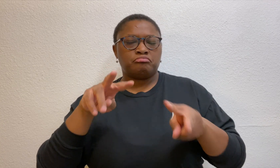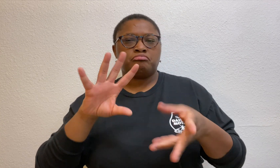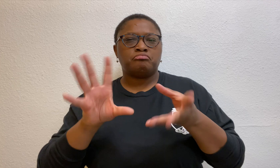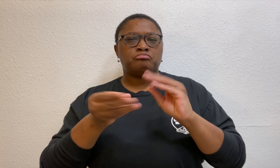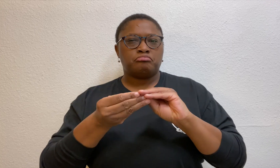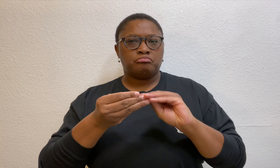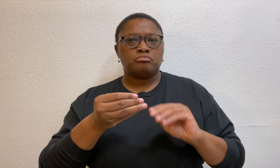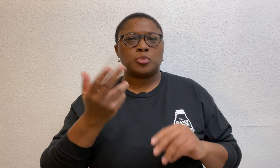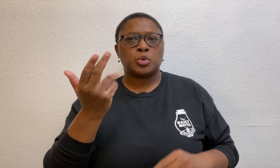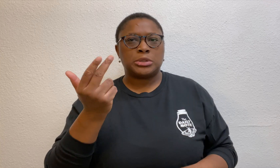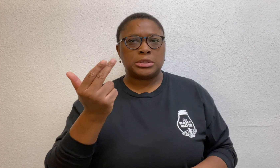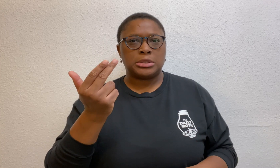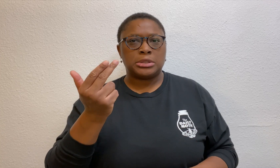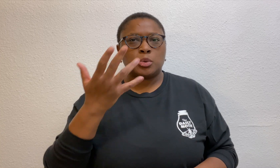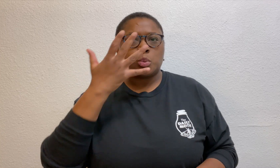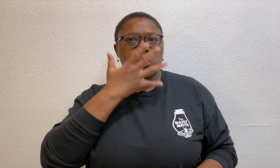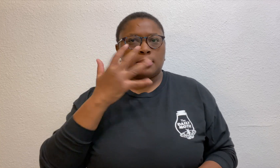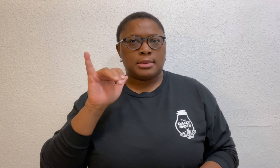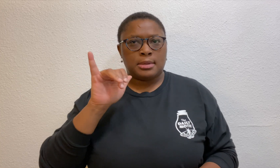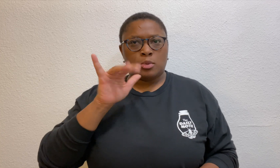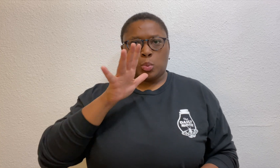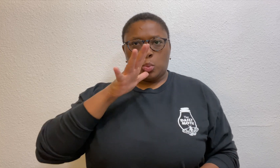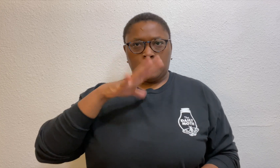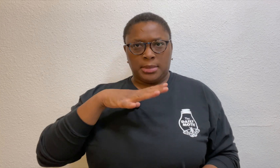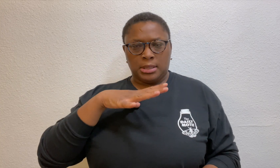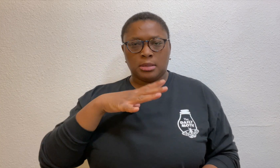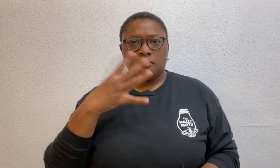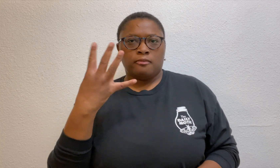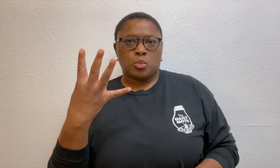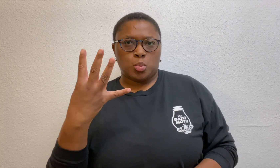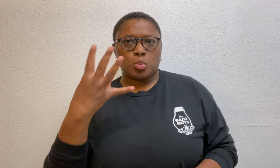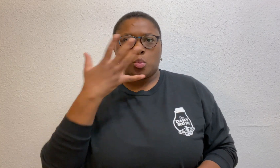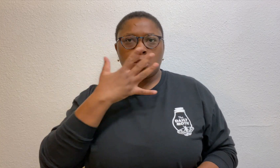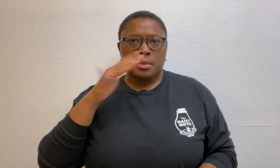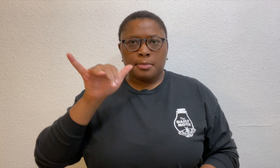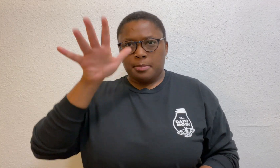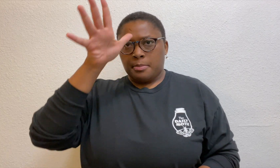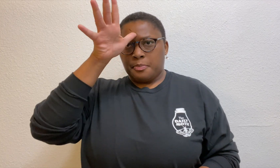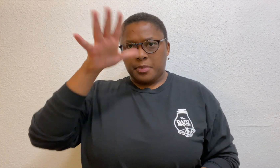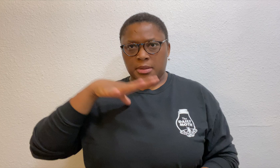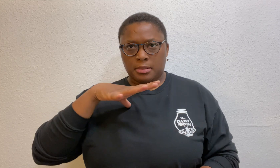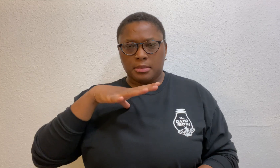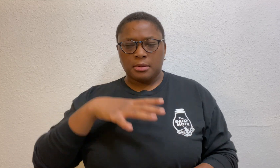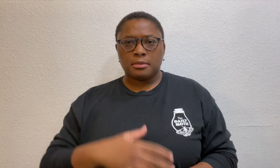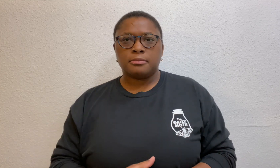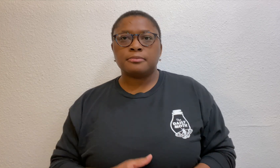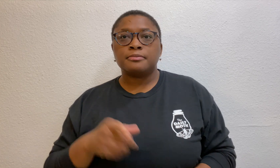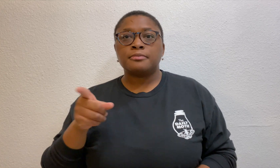13 jurors looked like a woman and four looked like a man.